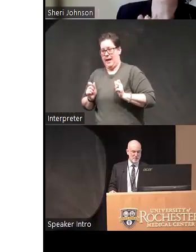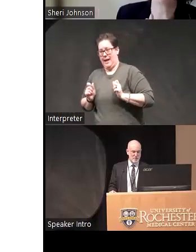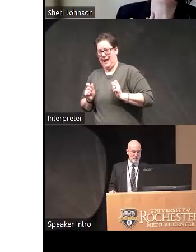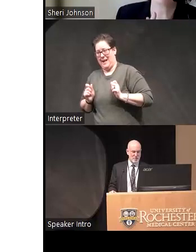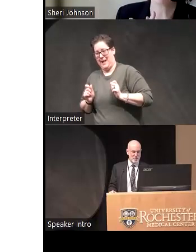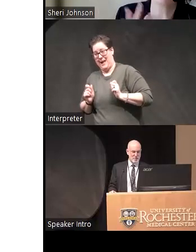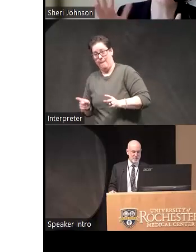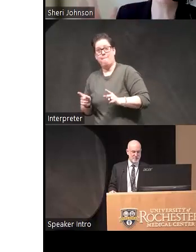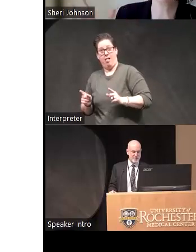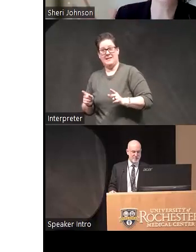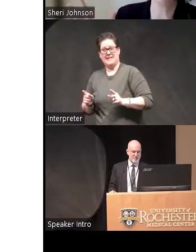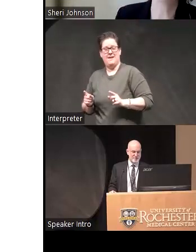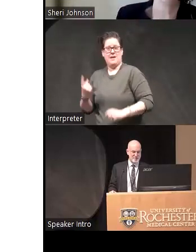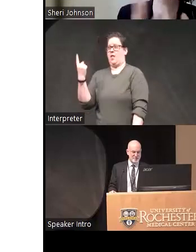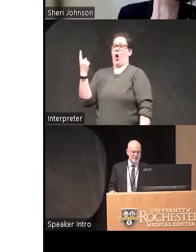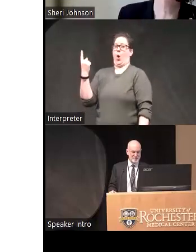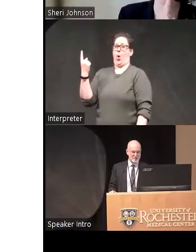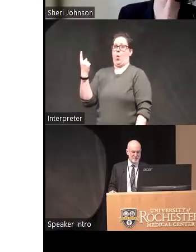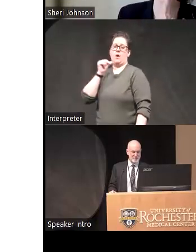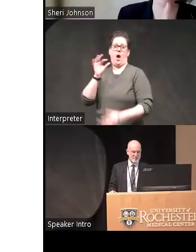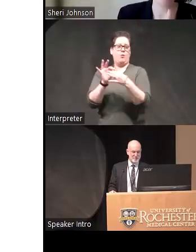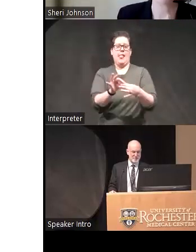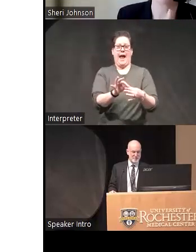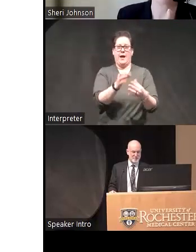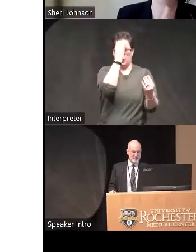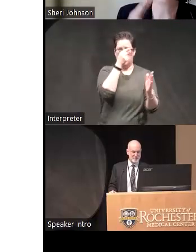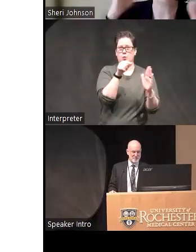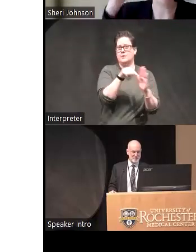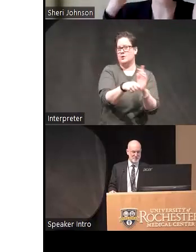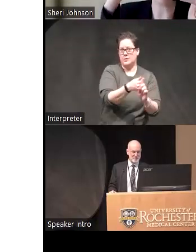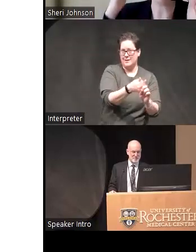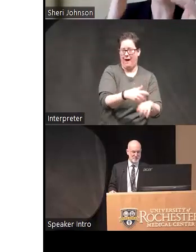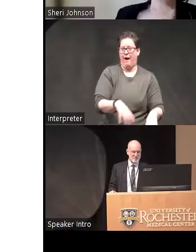as a monolith doesn't relate to suicidal ideation and action as a monolith and that we need much